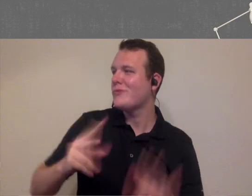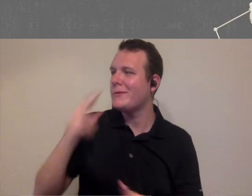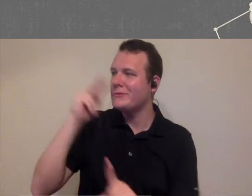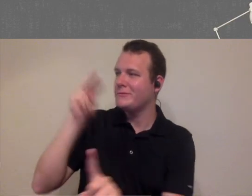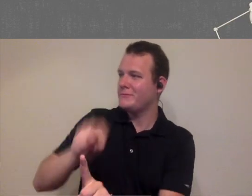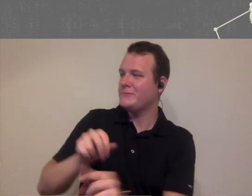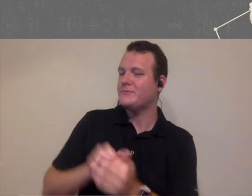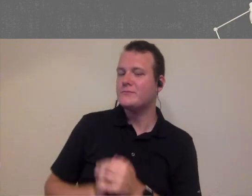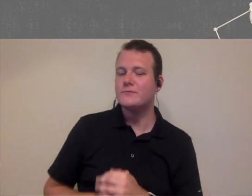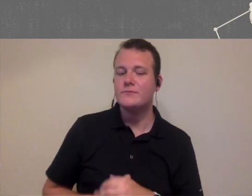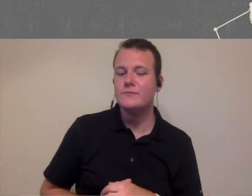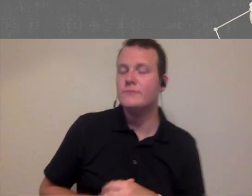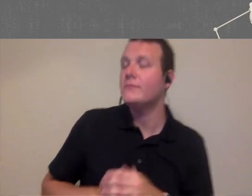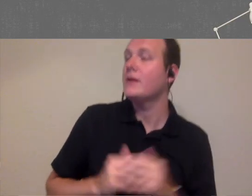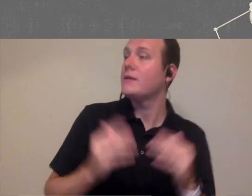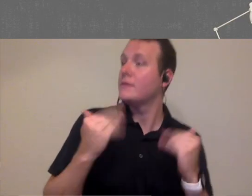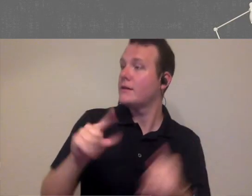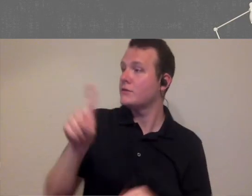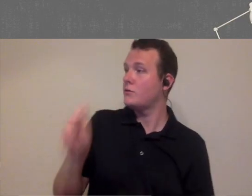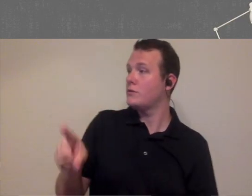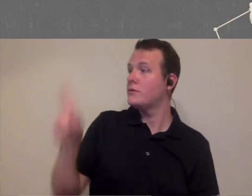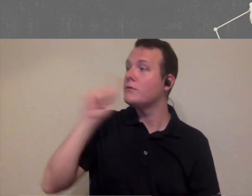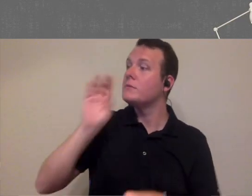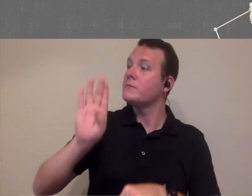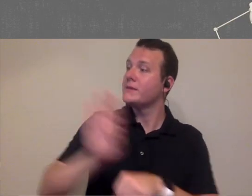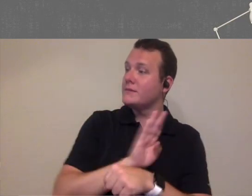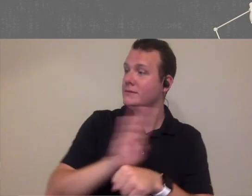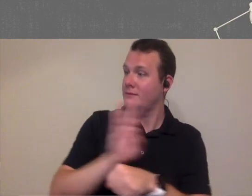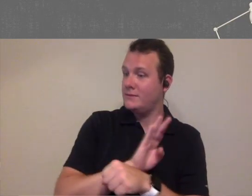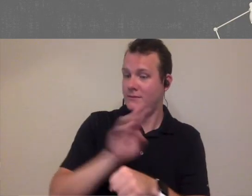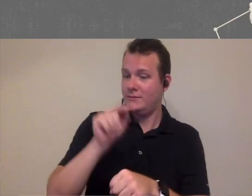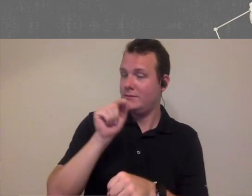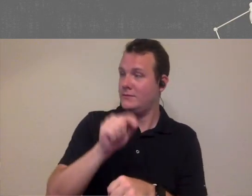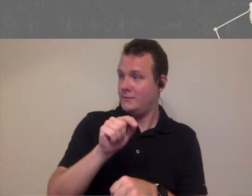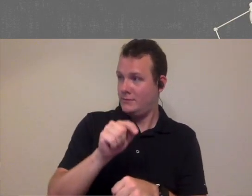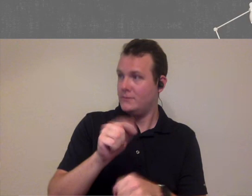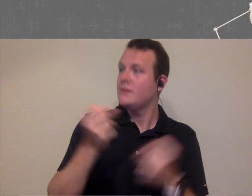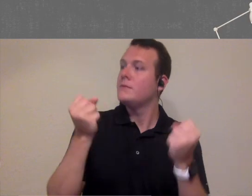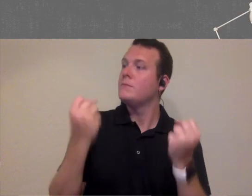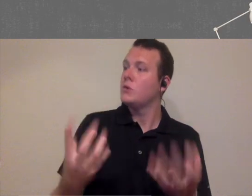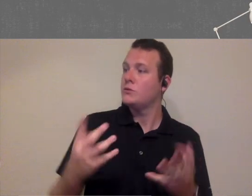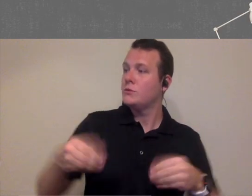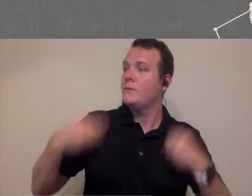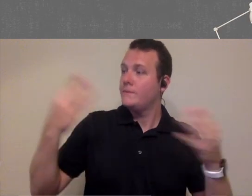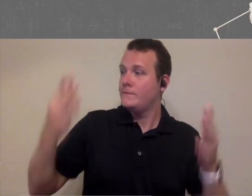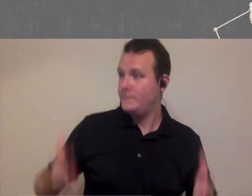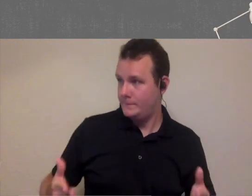it and then the next question is for practices that do have multiple